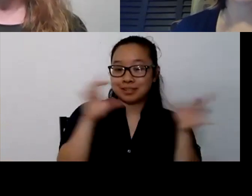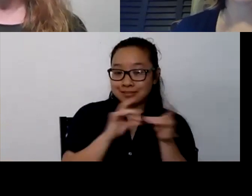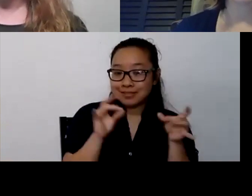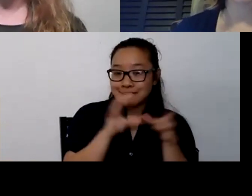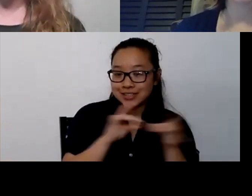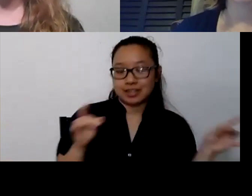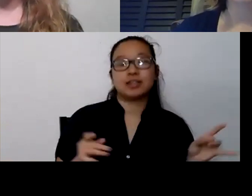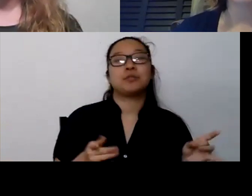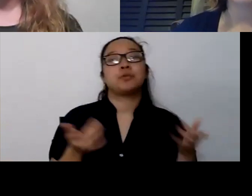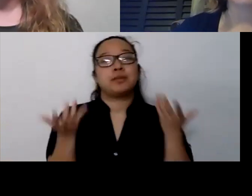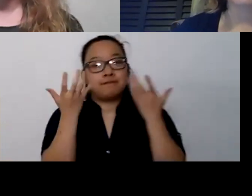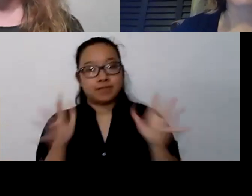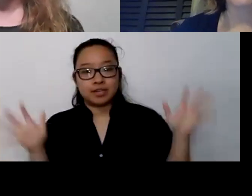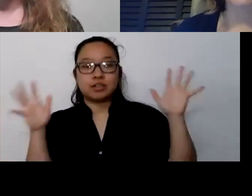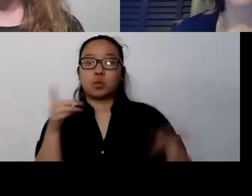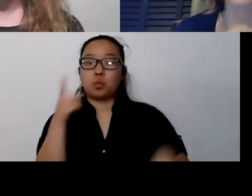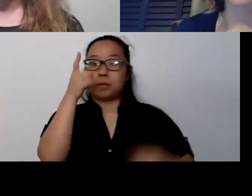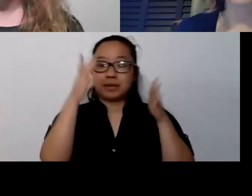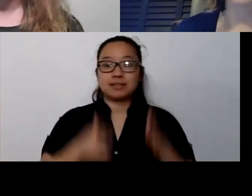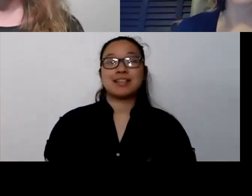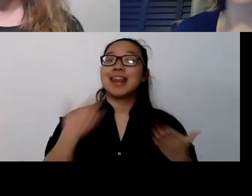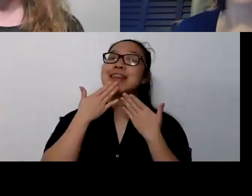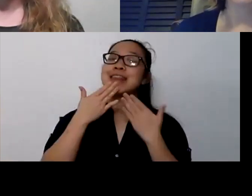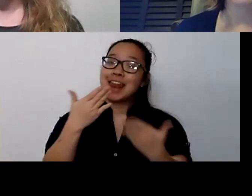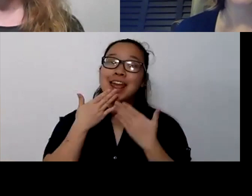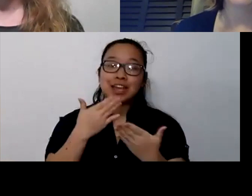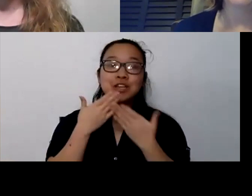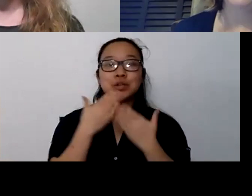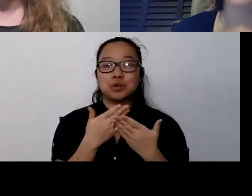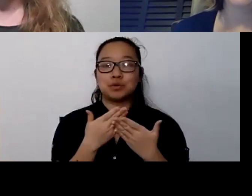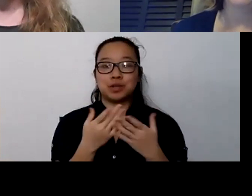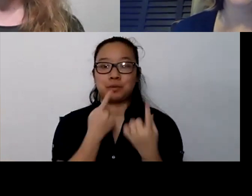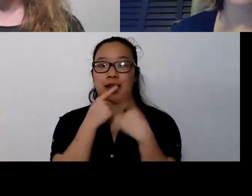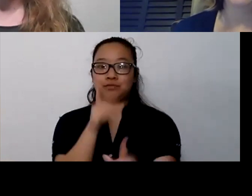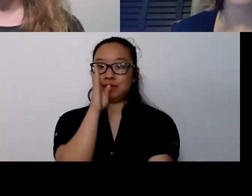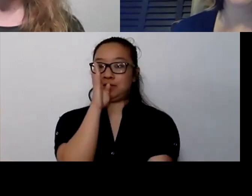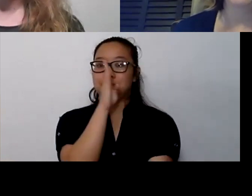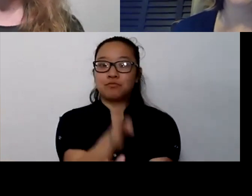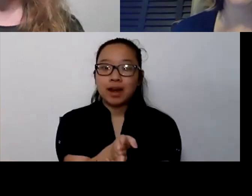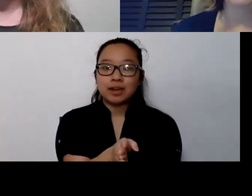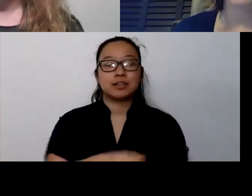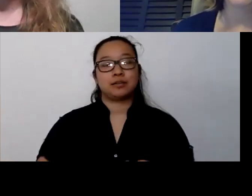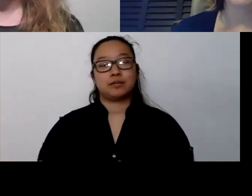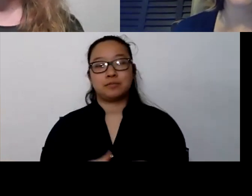Someone has said, "Thank you so much for answering directly the questions. Being part of the process of dealing with emotional issues